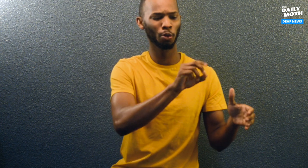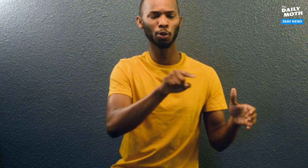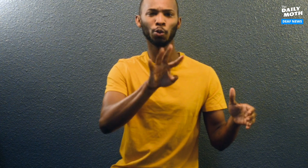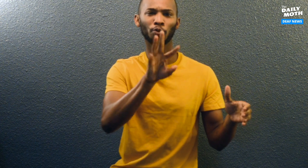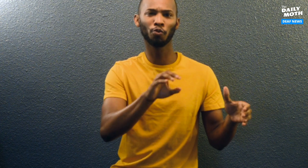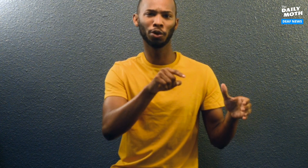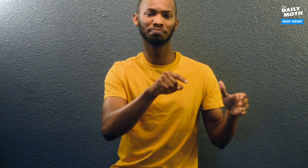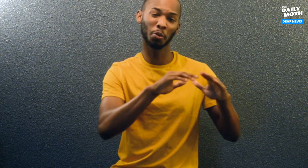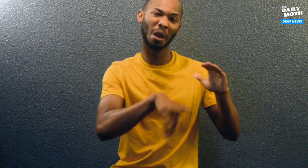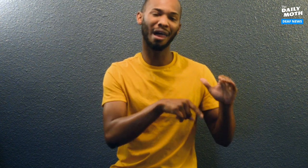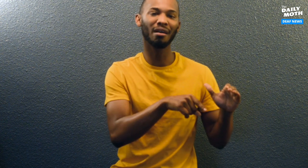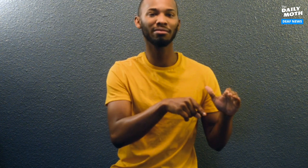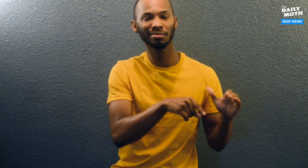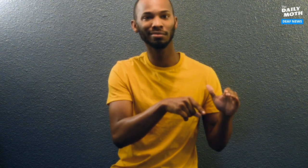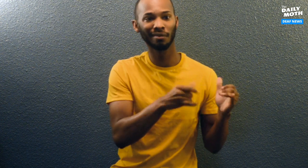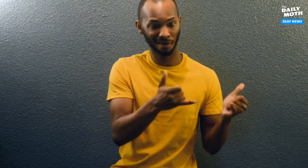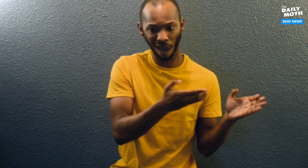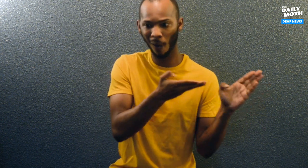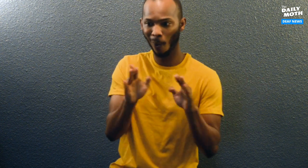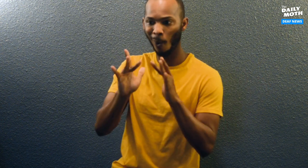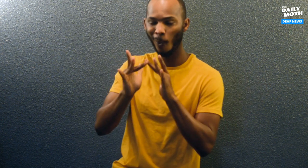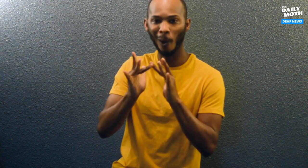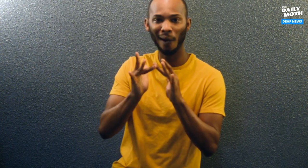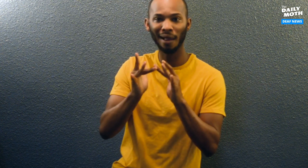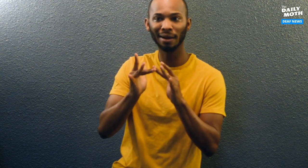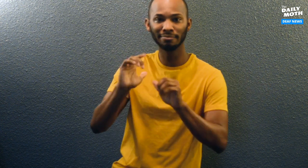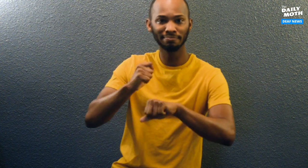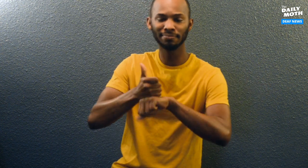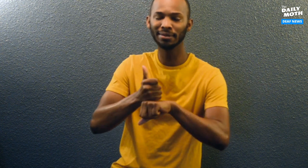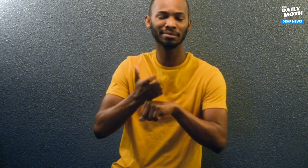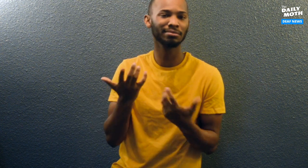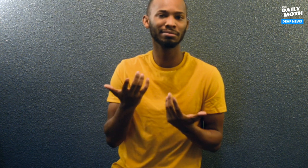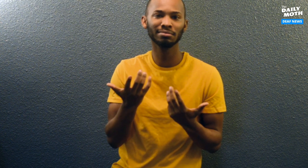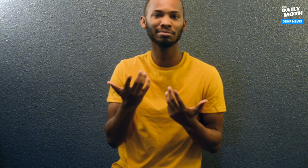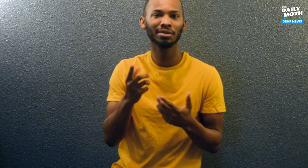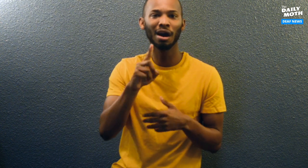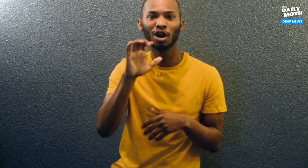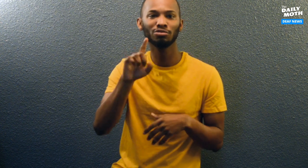were 30 to 40 or less. Now, with online based services,